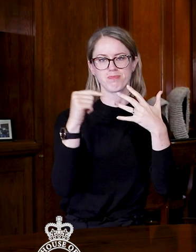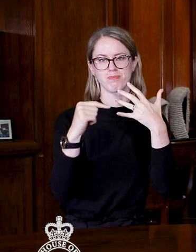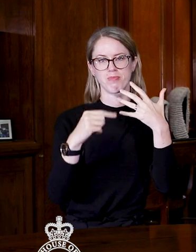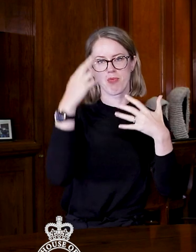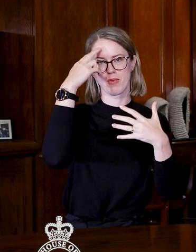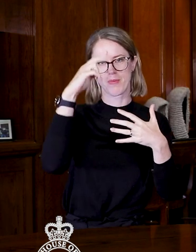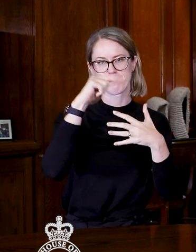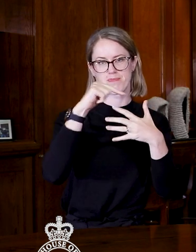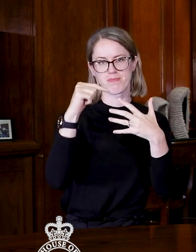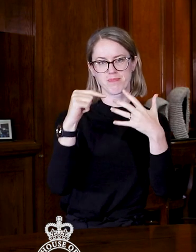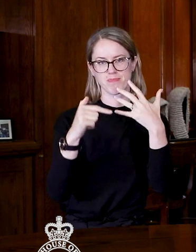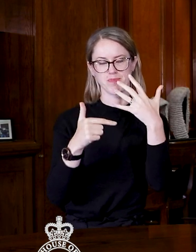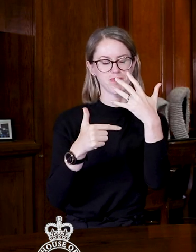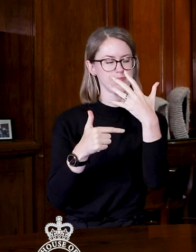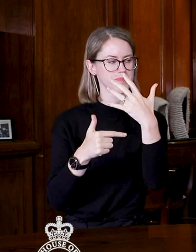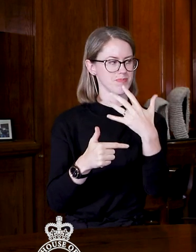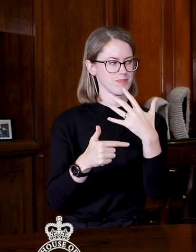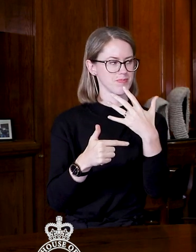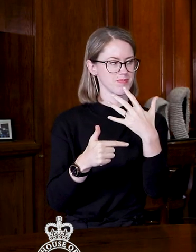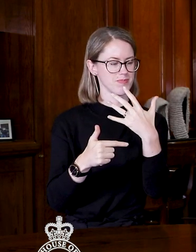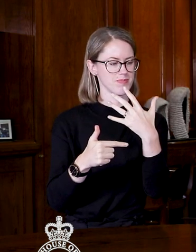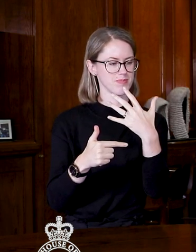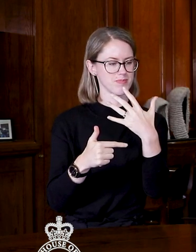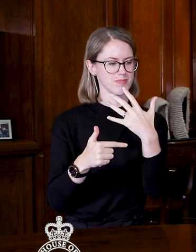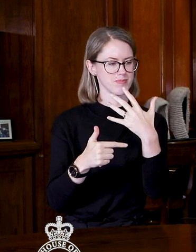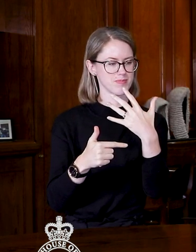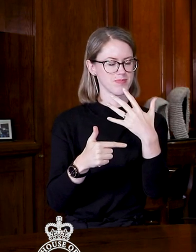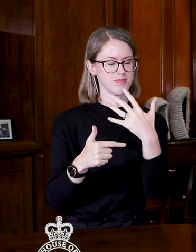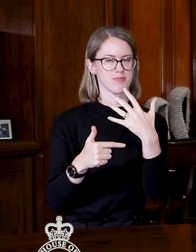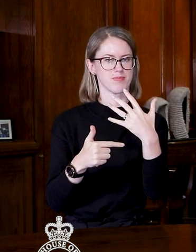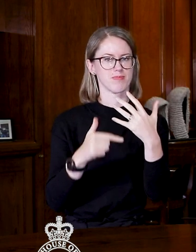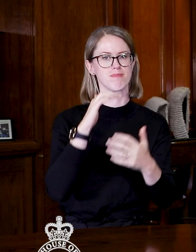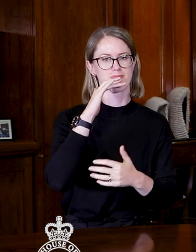Then we move to Juju, Pepjei then Ituʻmuta.